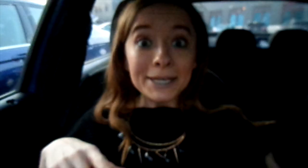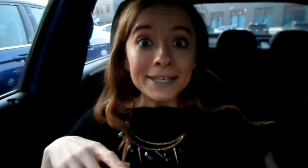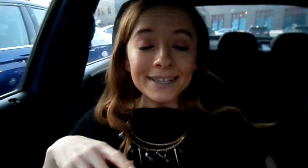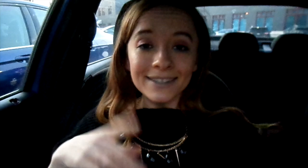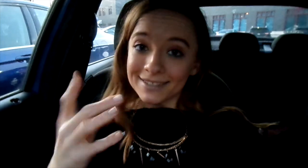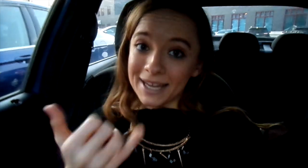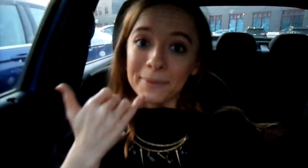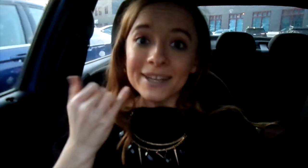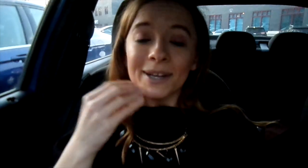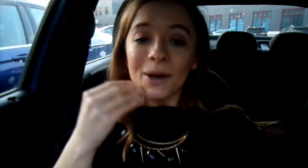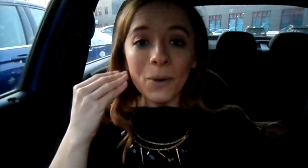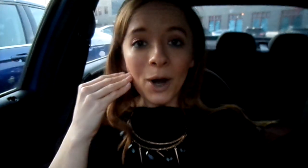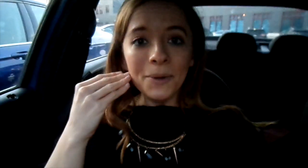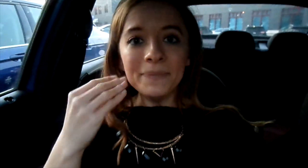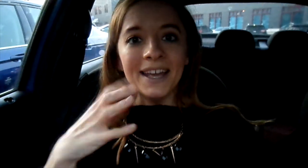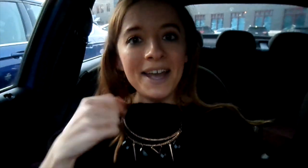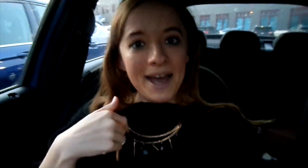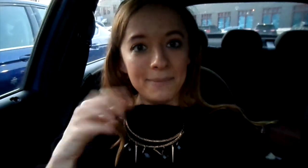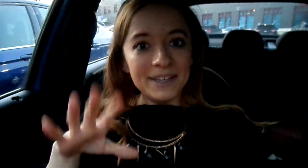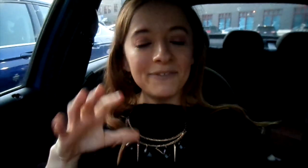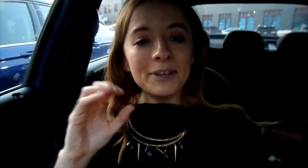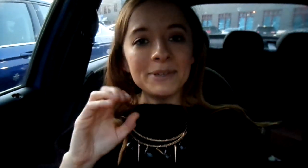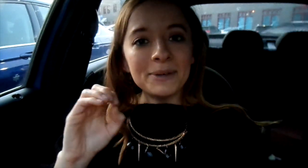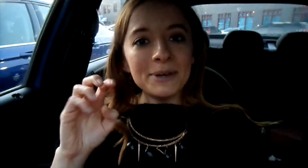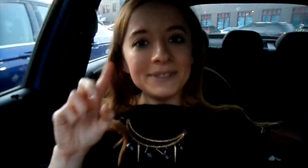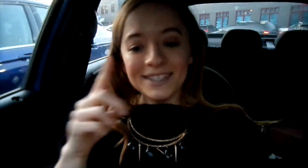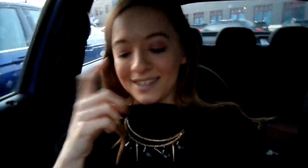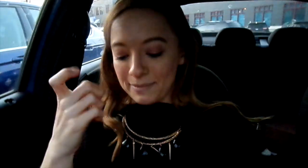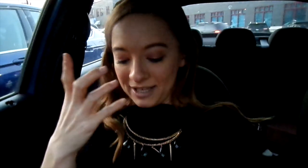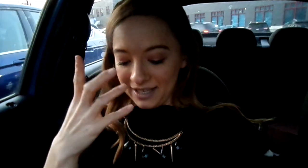really good. Now we're gonna go home. I'm gonna film an OOTD because